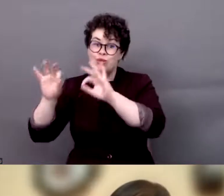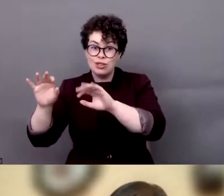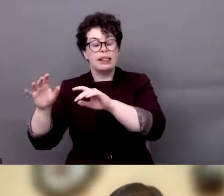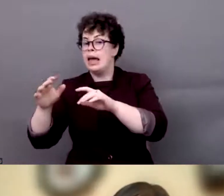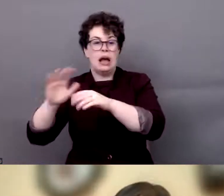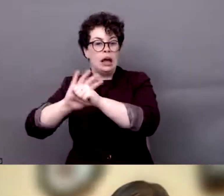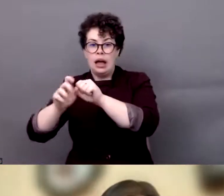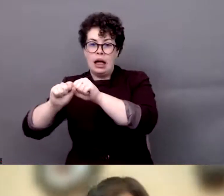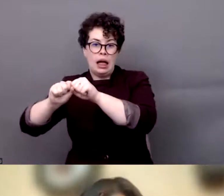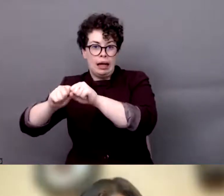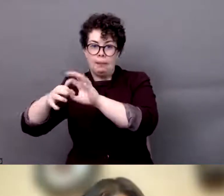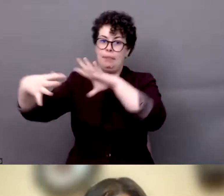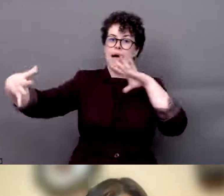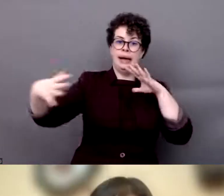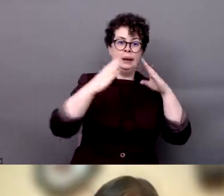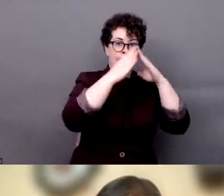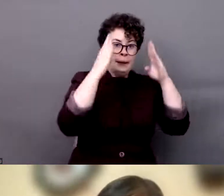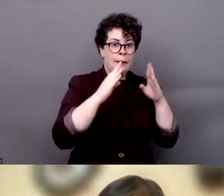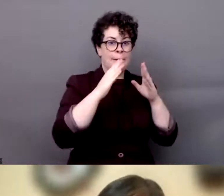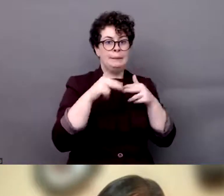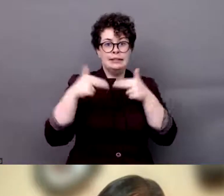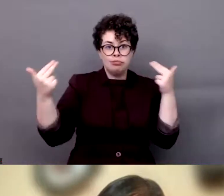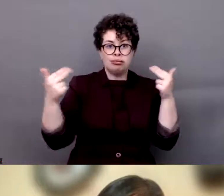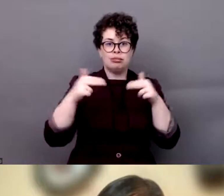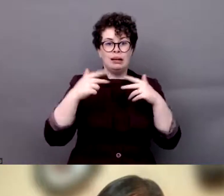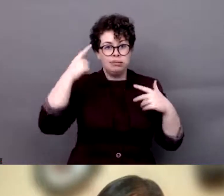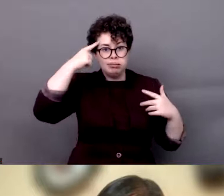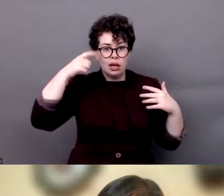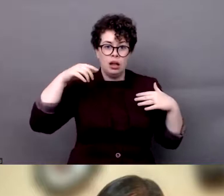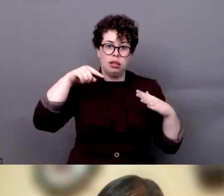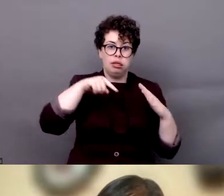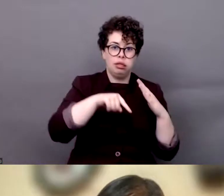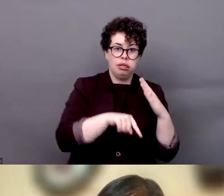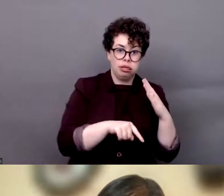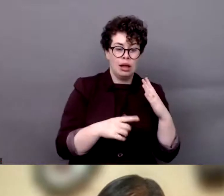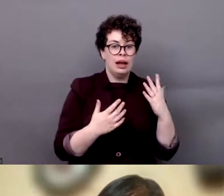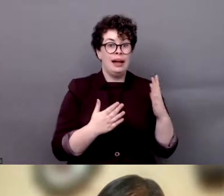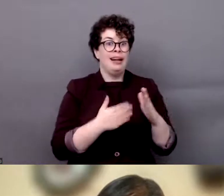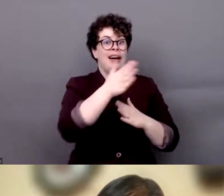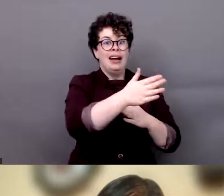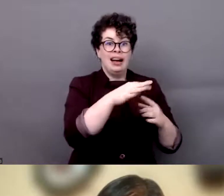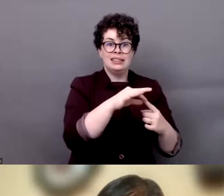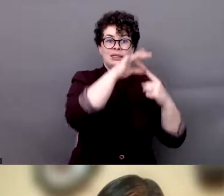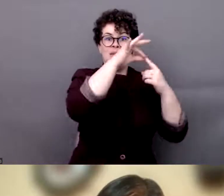So this is very important to think about education and accessibility as a